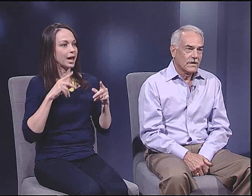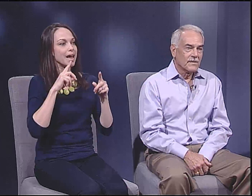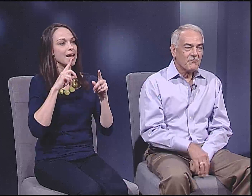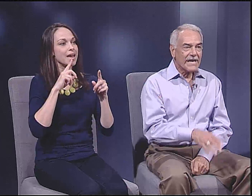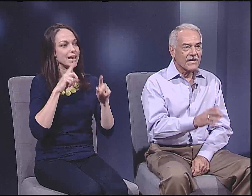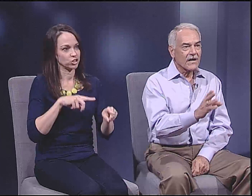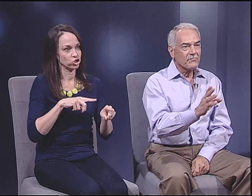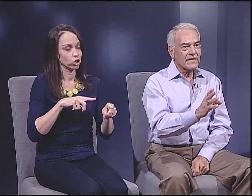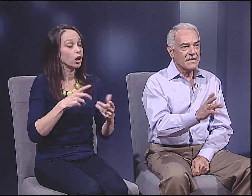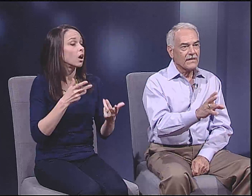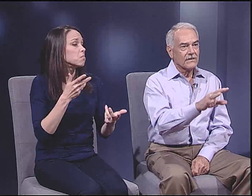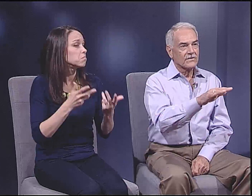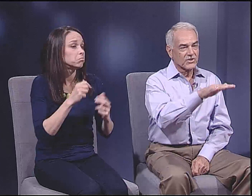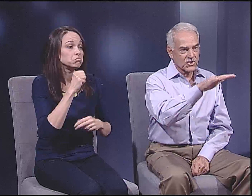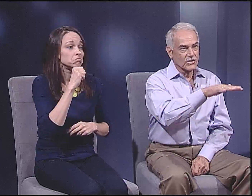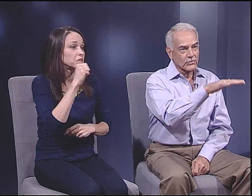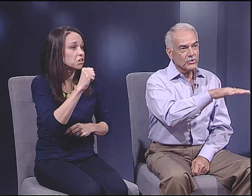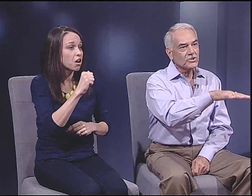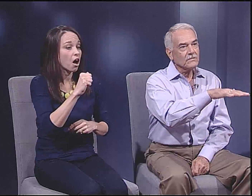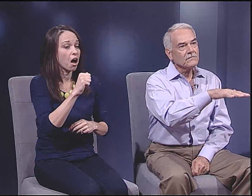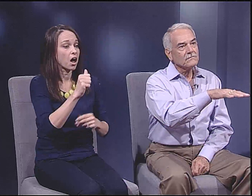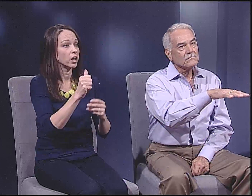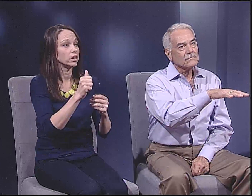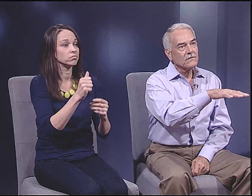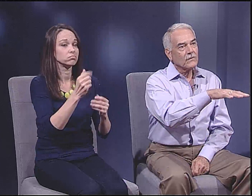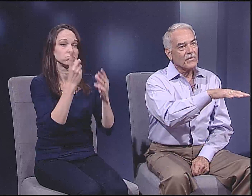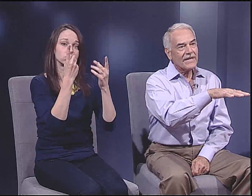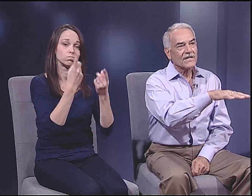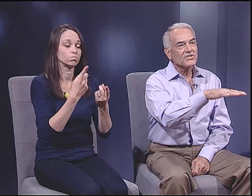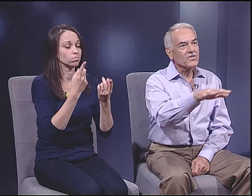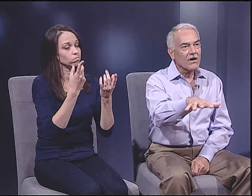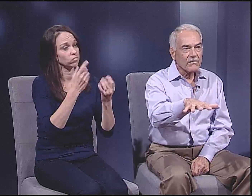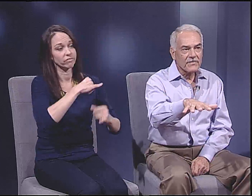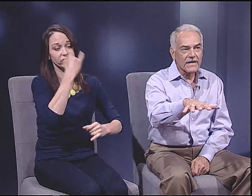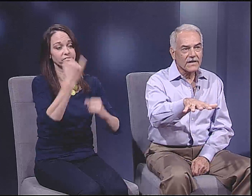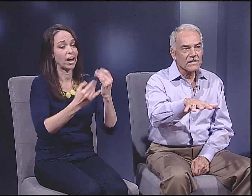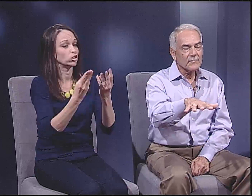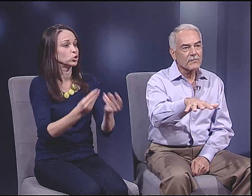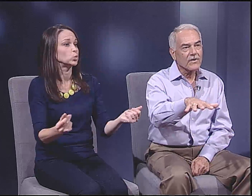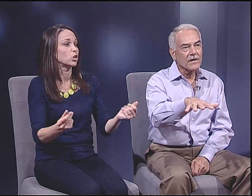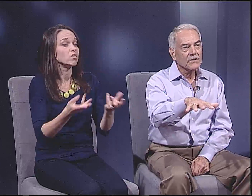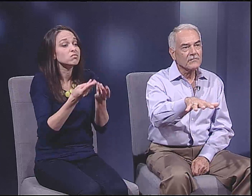It may not be the solution. We may not solve the economic problem.